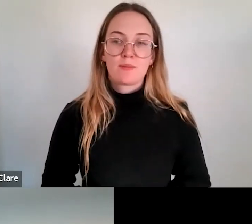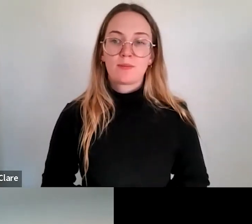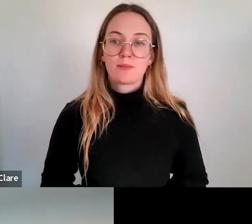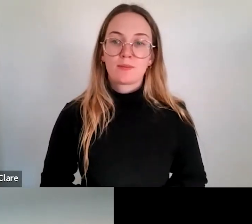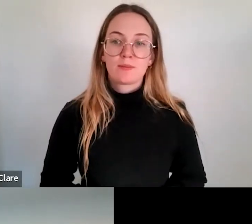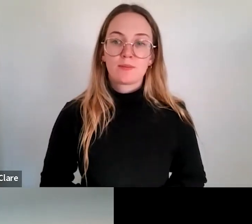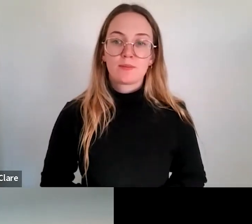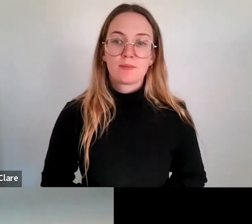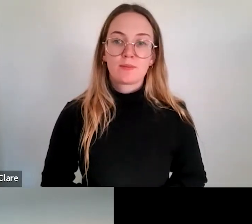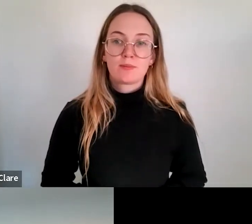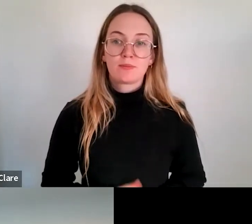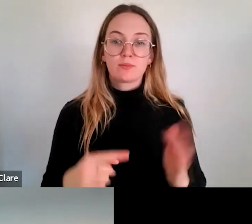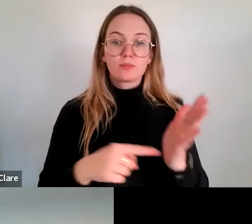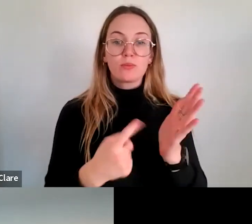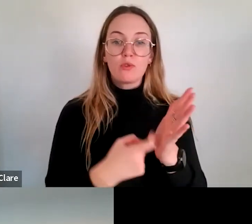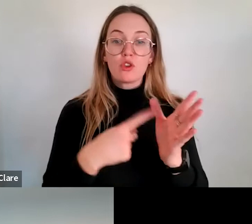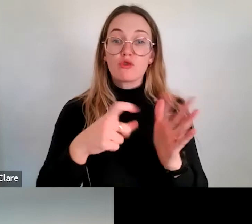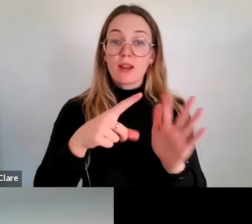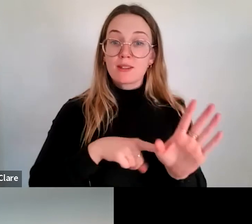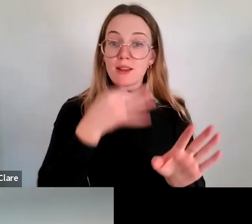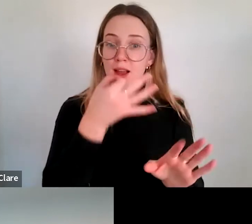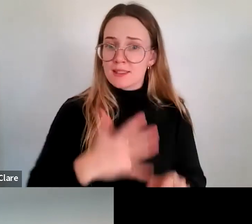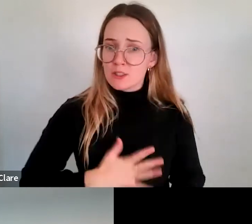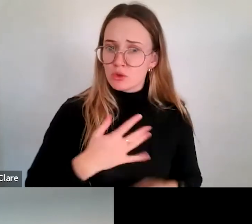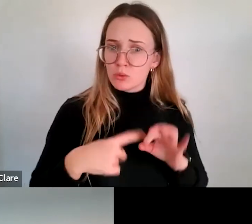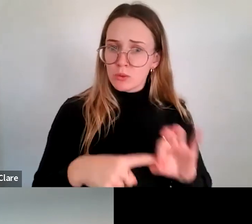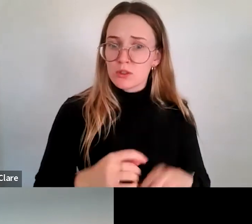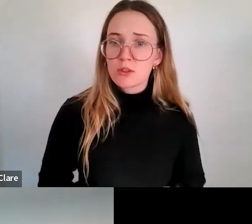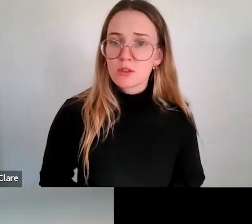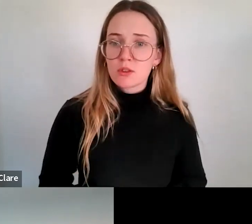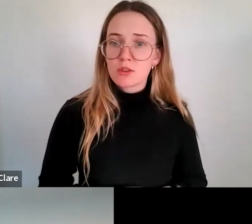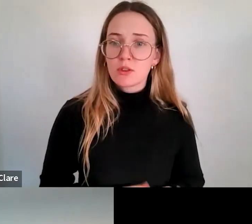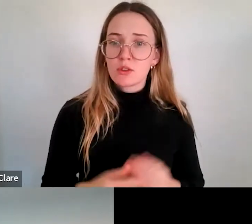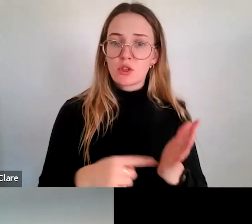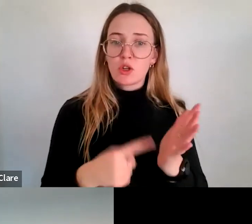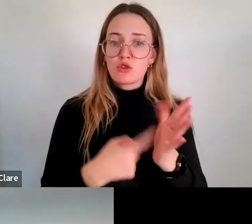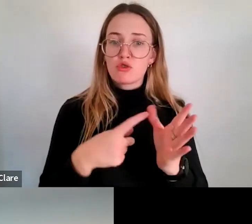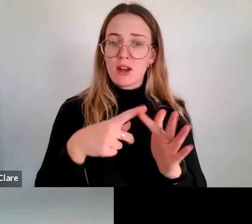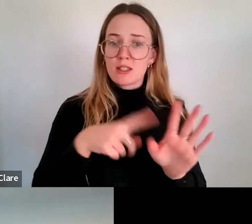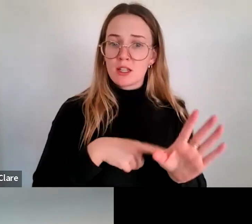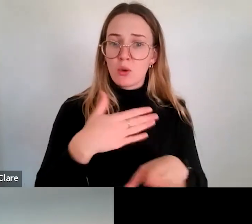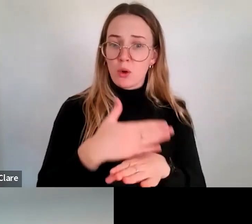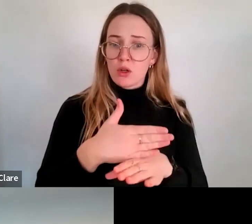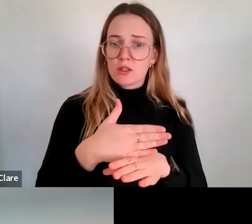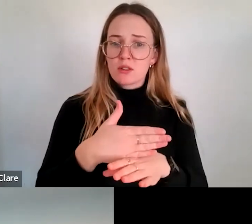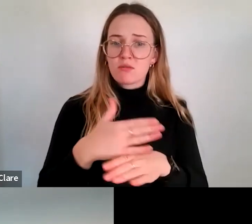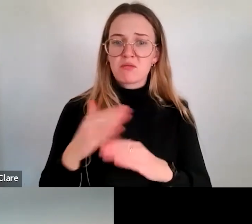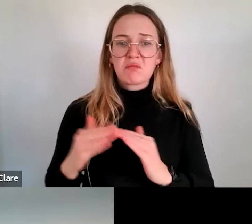Tracy has asked a really interesting question. She works in a small town. We have a decent-sized cohort of circus or